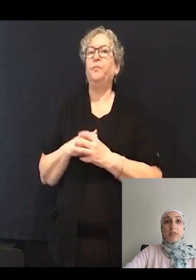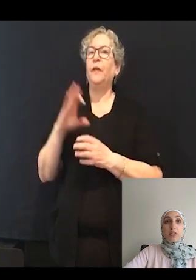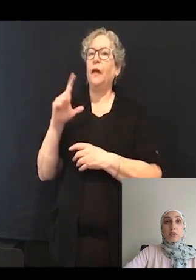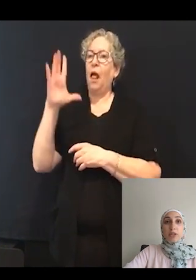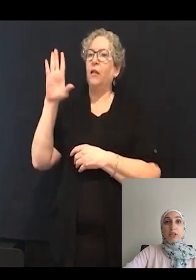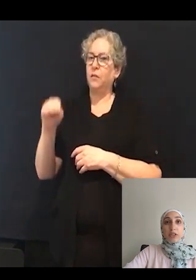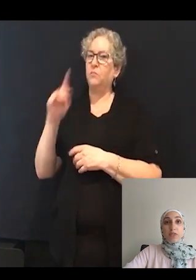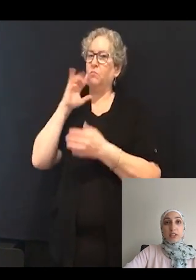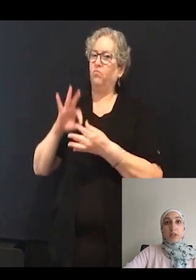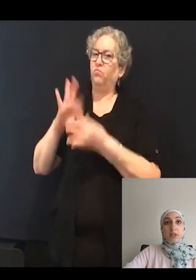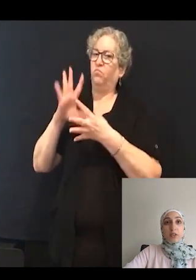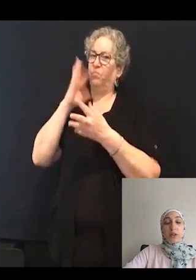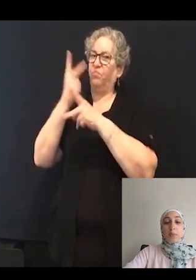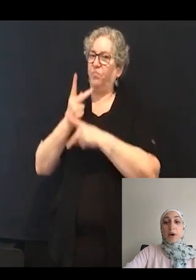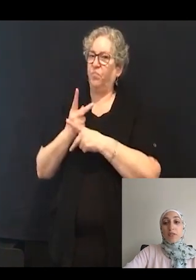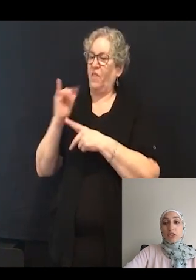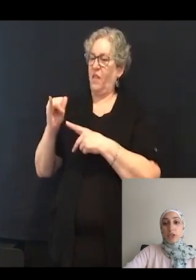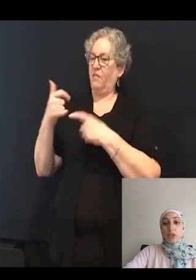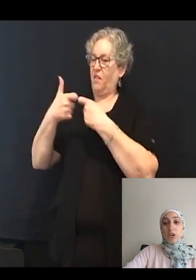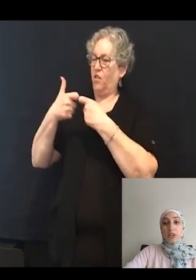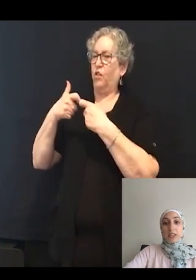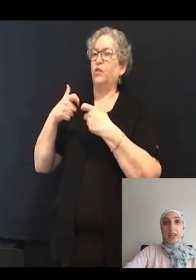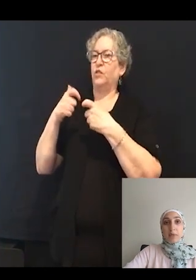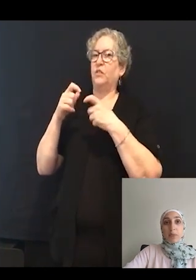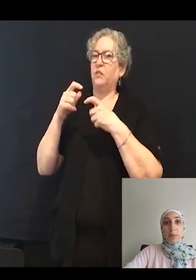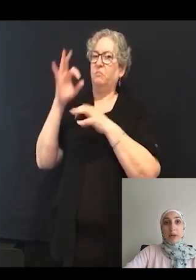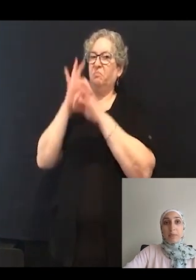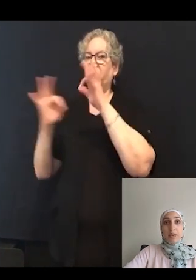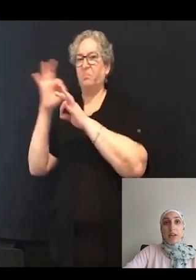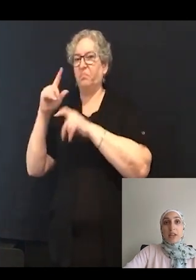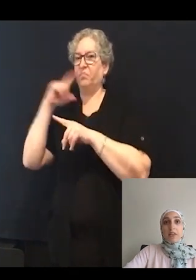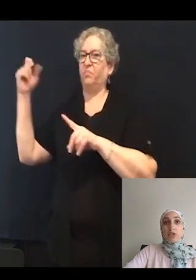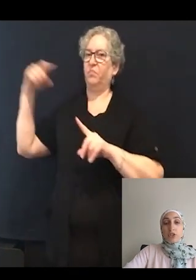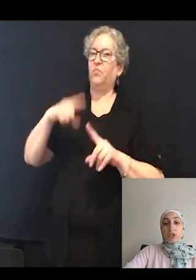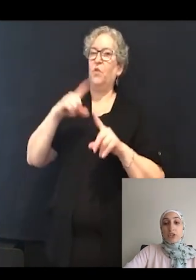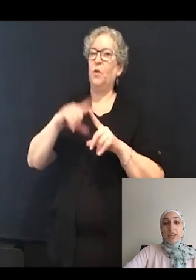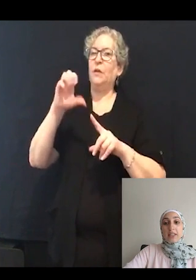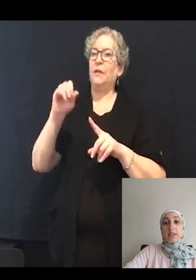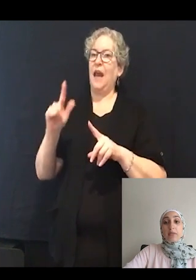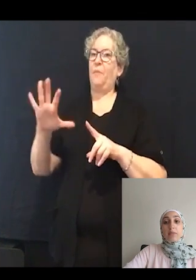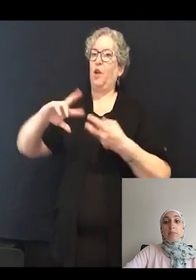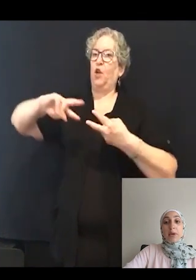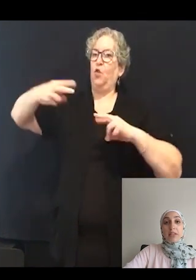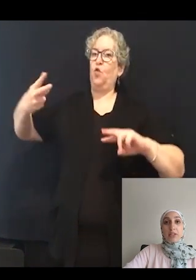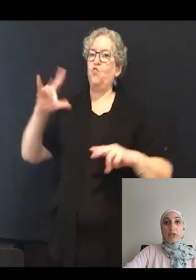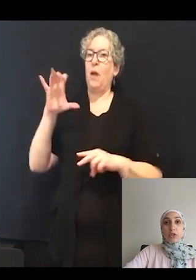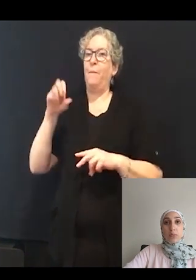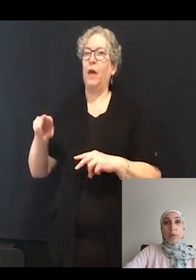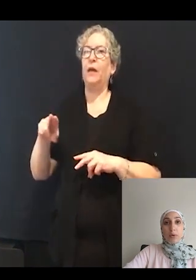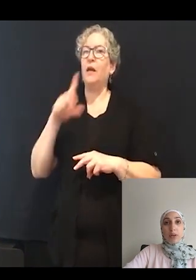of glutamatergic vesicles that are part of a structure called the synaptic ribbon. This structure has a main central component